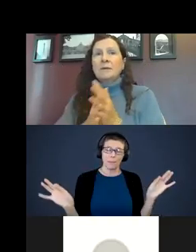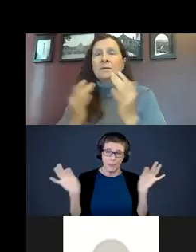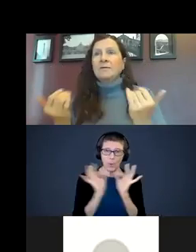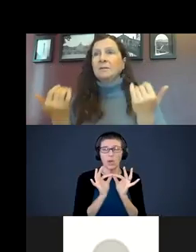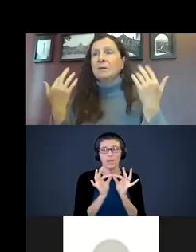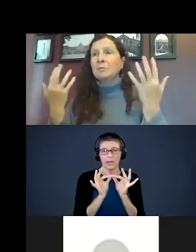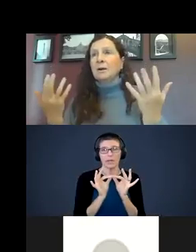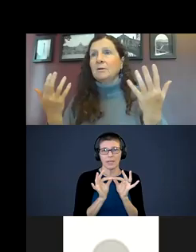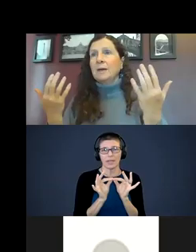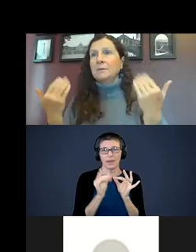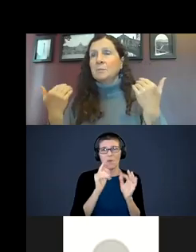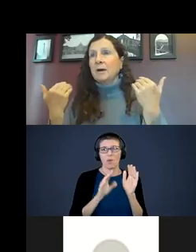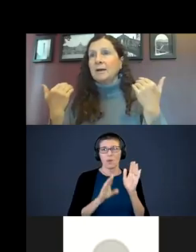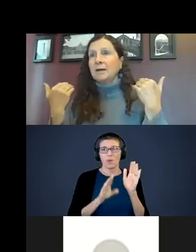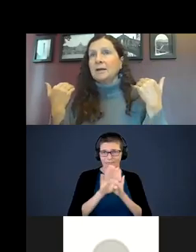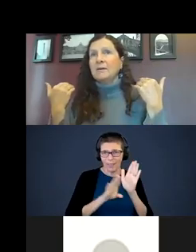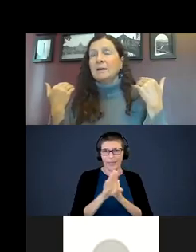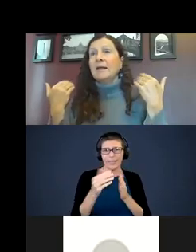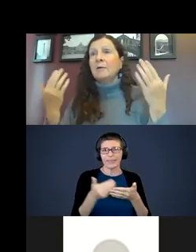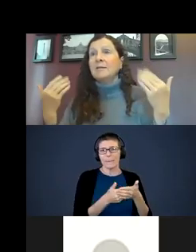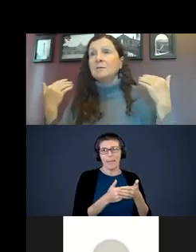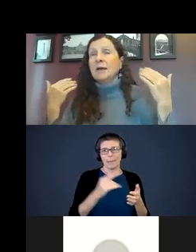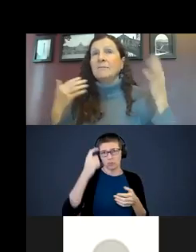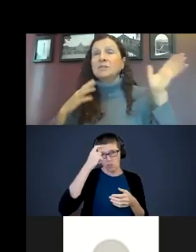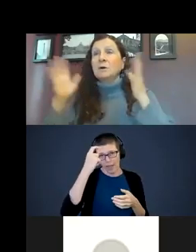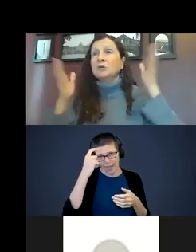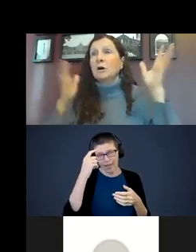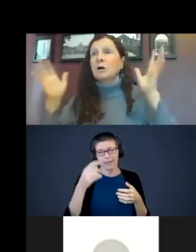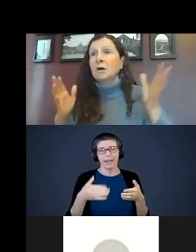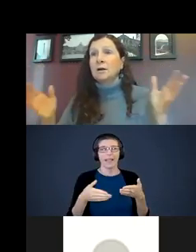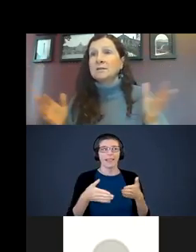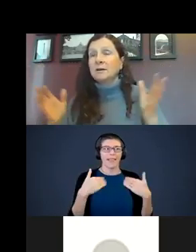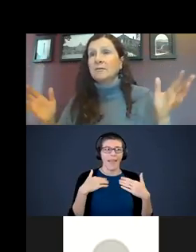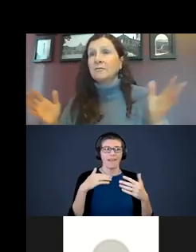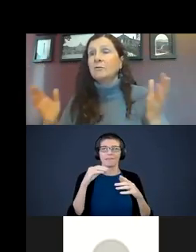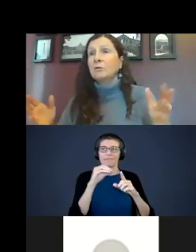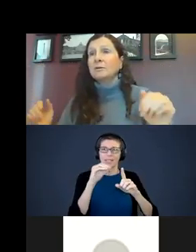in developing your baby's brain and allowing them to have exposure to kinds neuronal